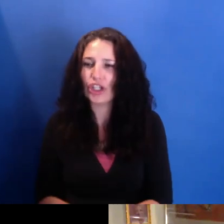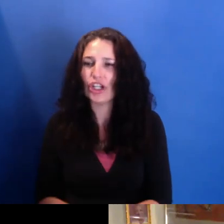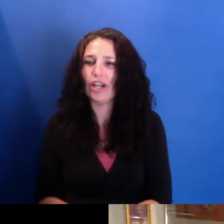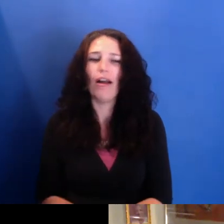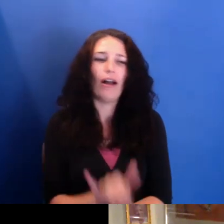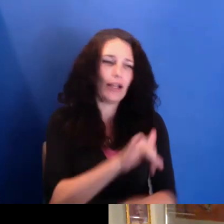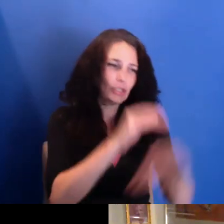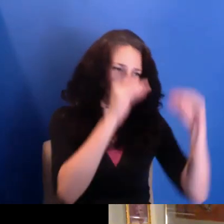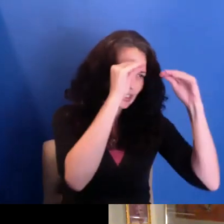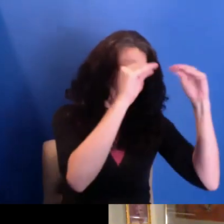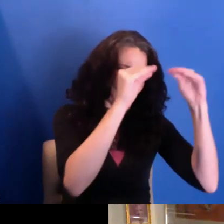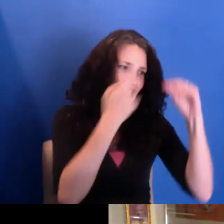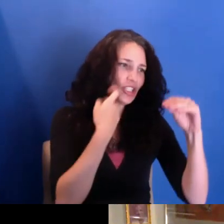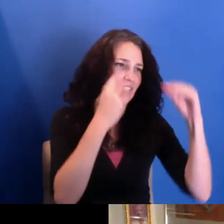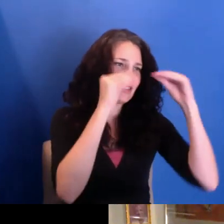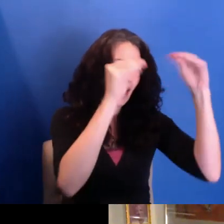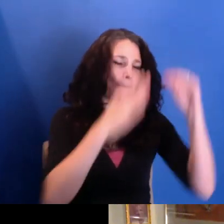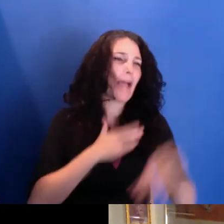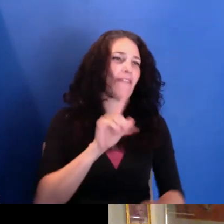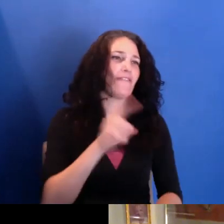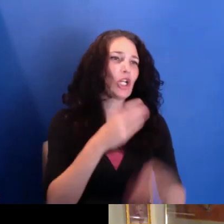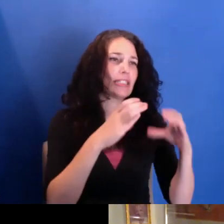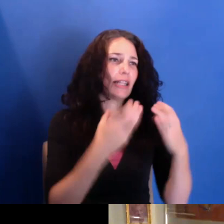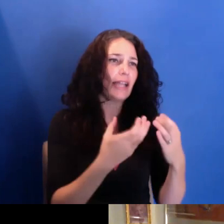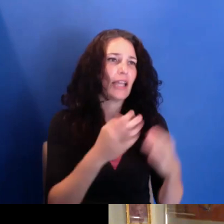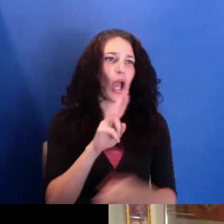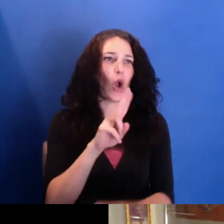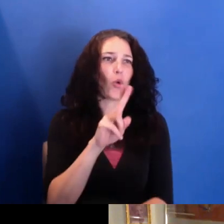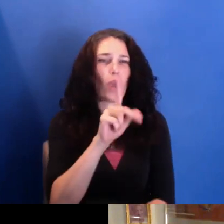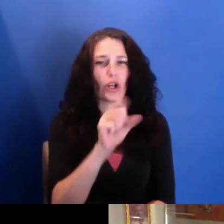I just taught my first class at Rutgers Newark this spring